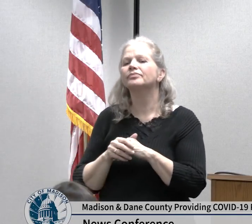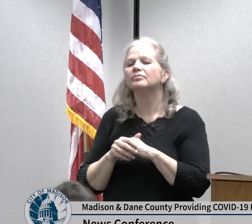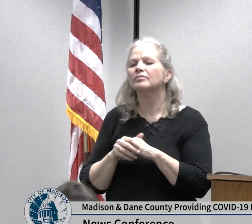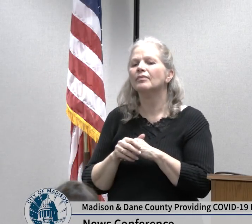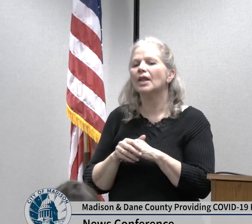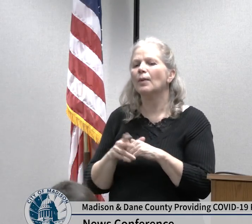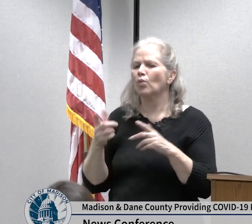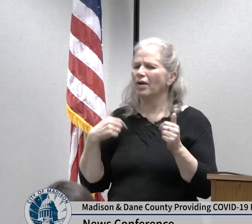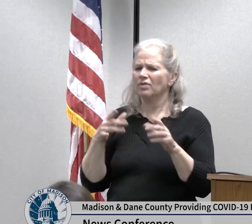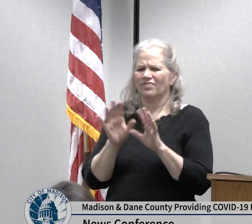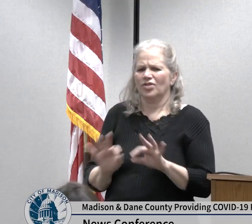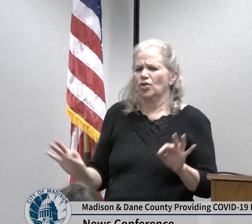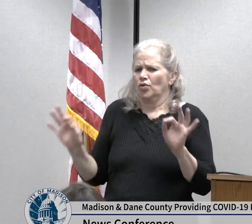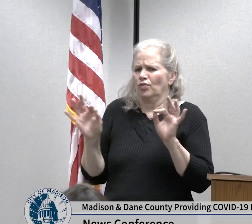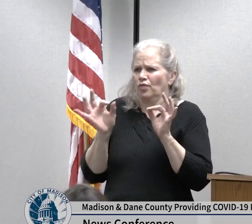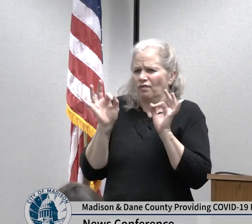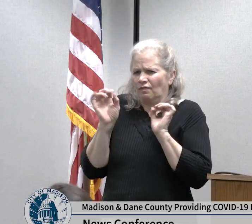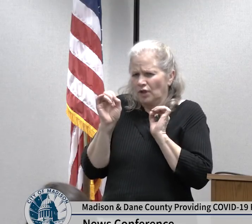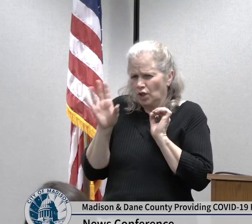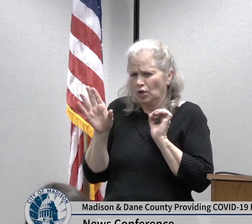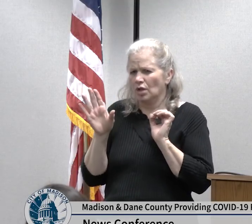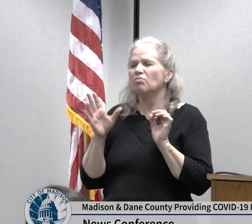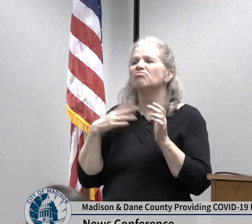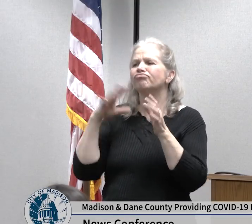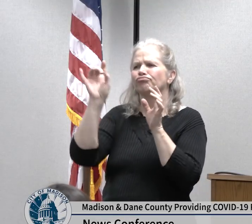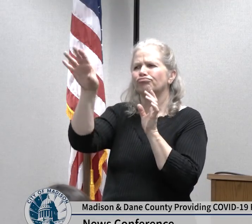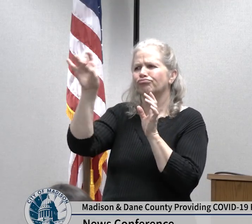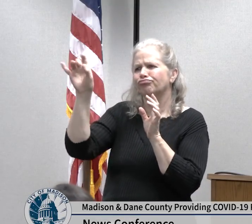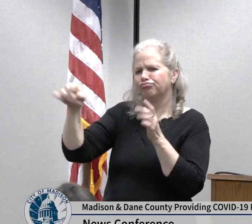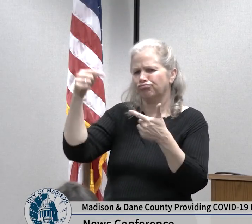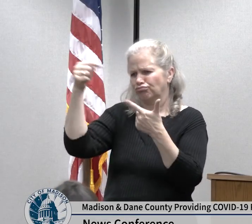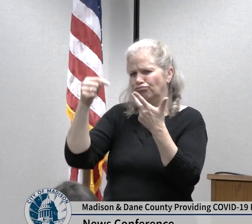recommendations that we want to share to help prevent the spread of coronavirus